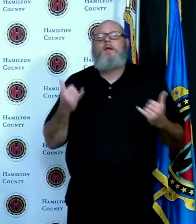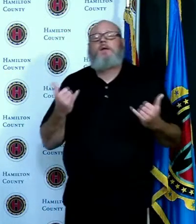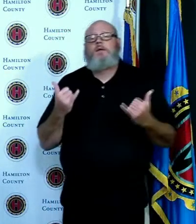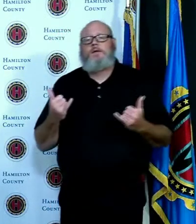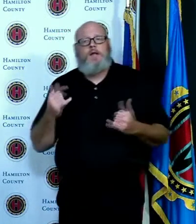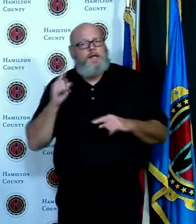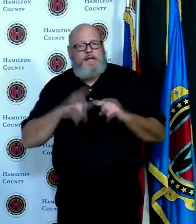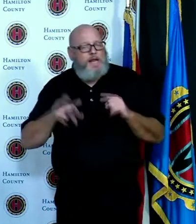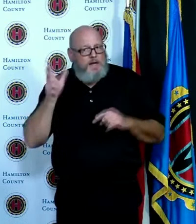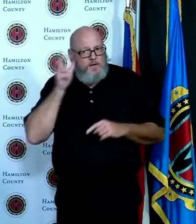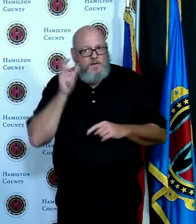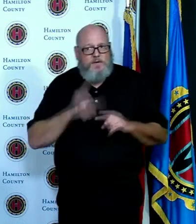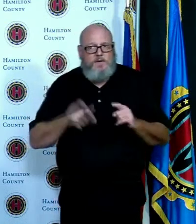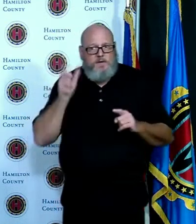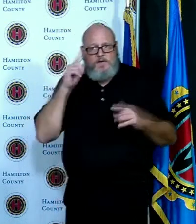Christian you're muted I'm sorry